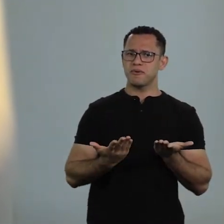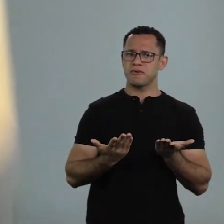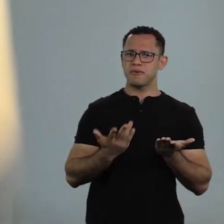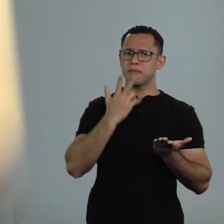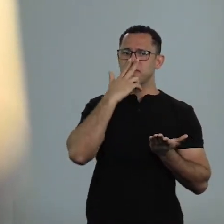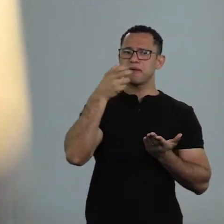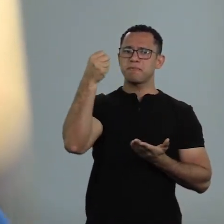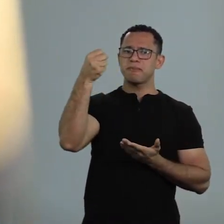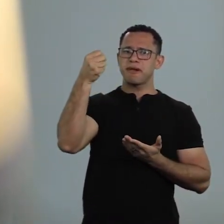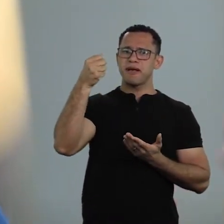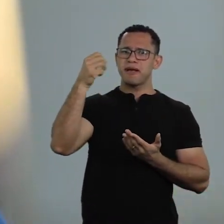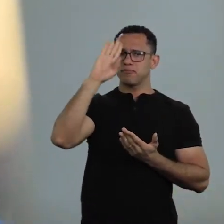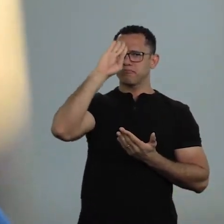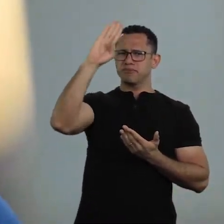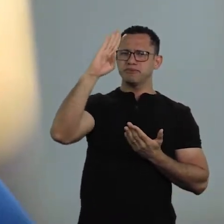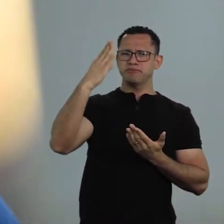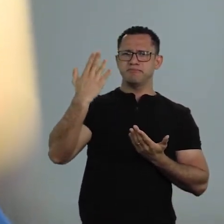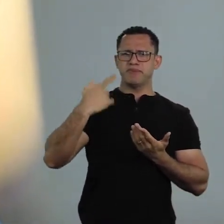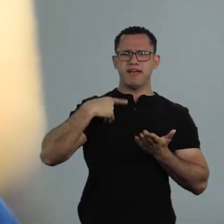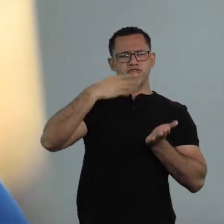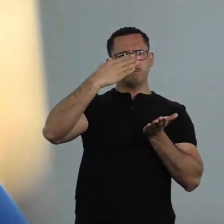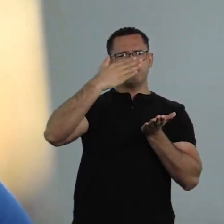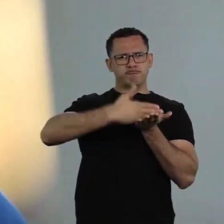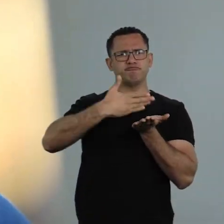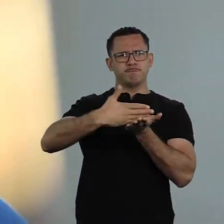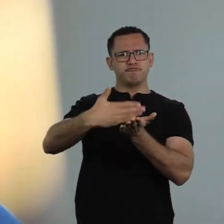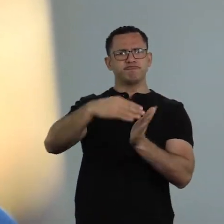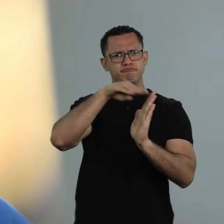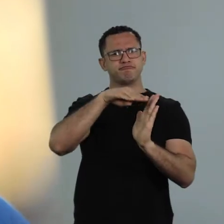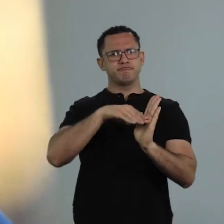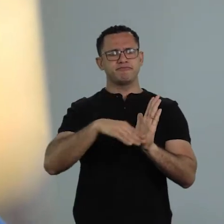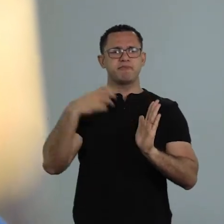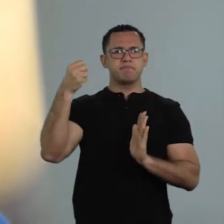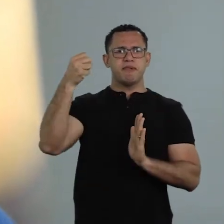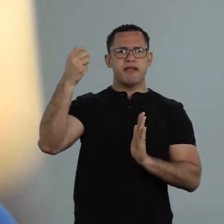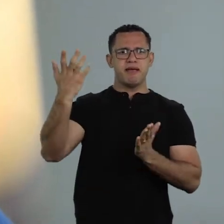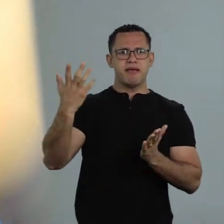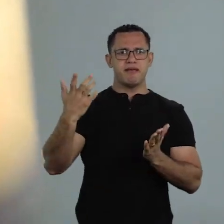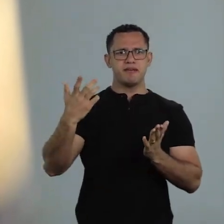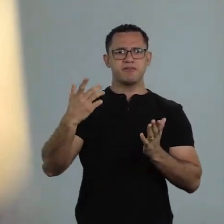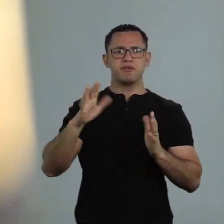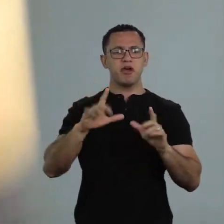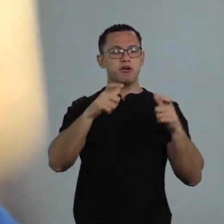back to the place where white people think is the right place for them in Brazil.